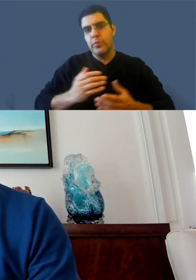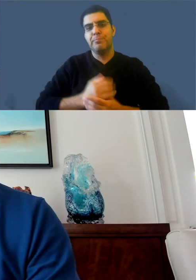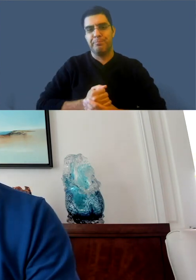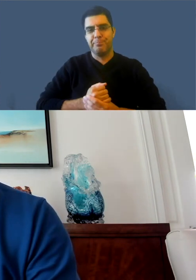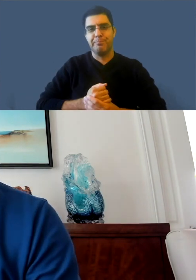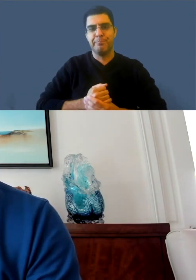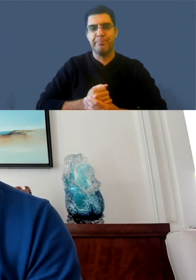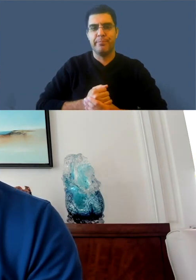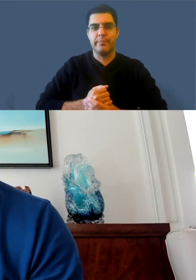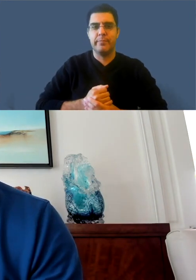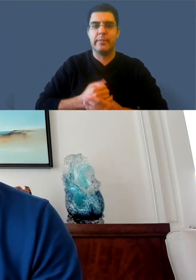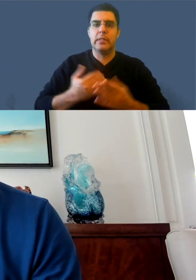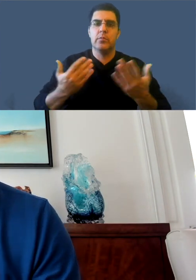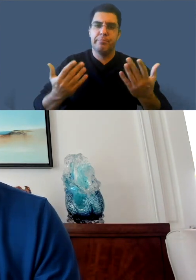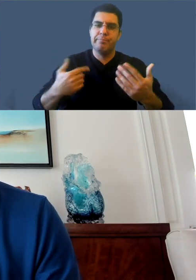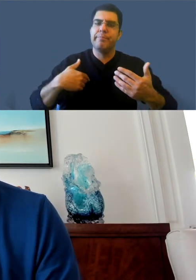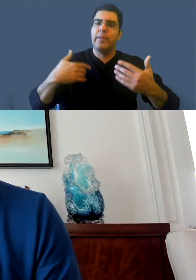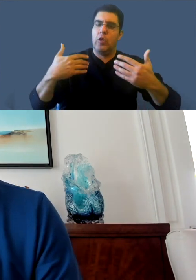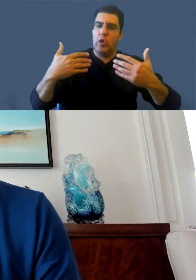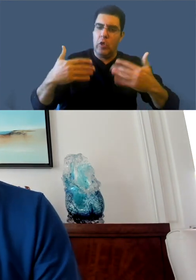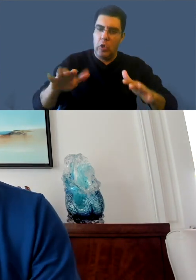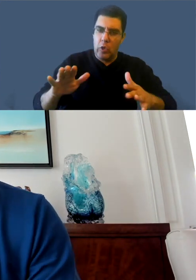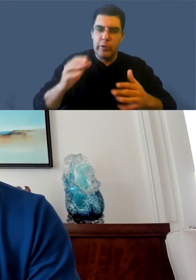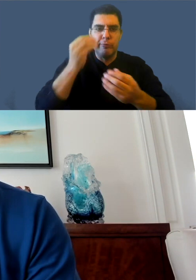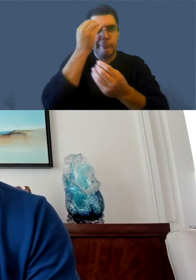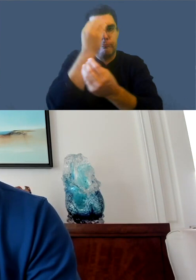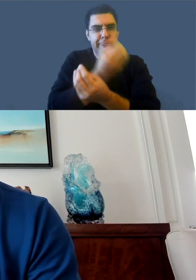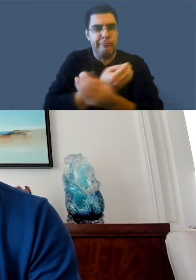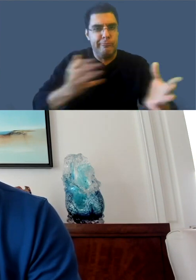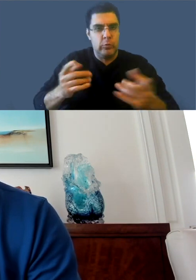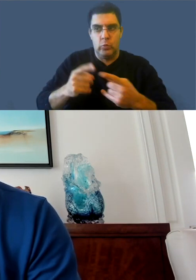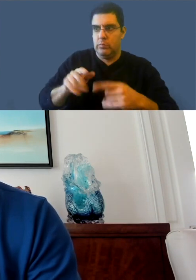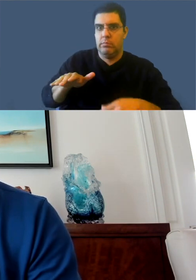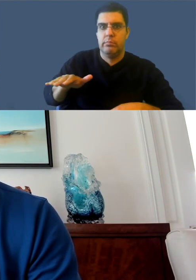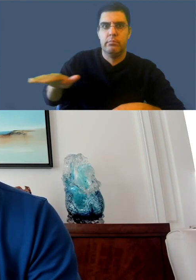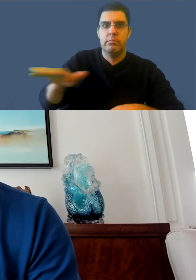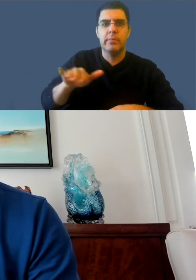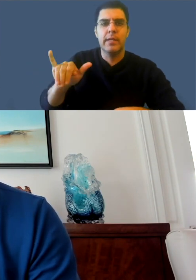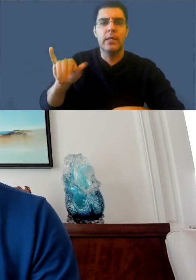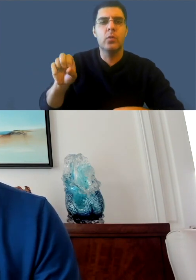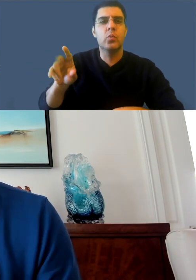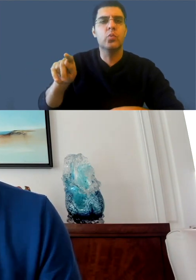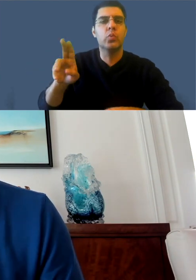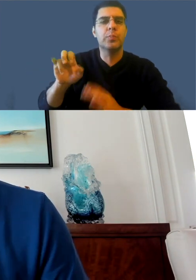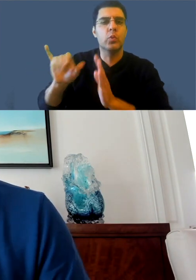the different types of captions. So I think what I'll do is, and I've shared this internally